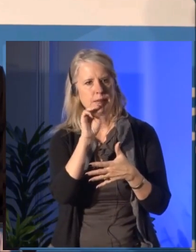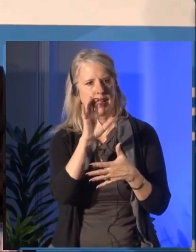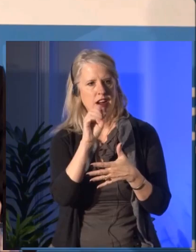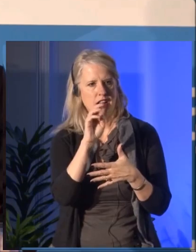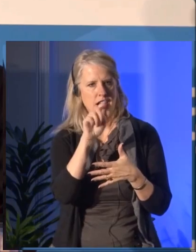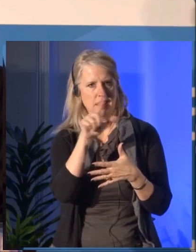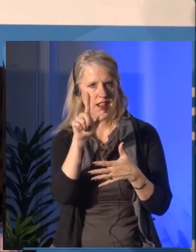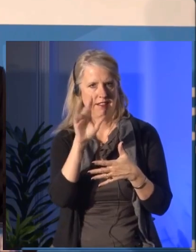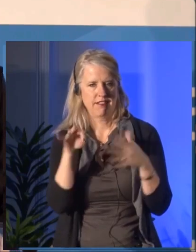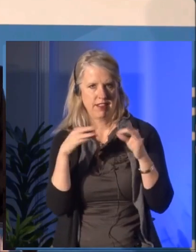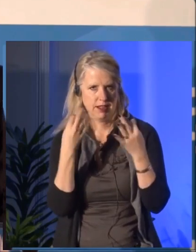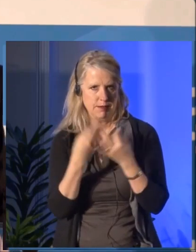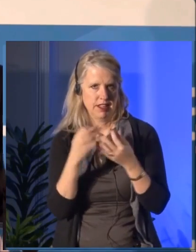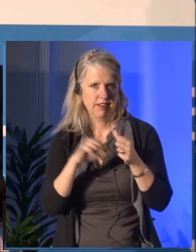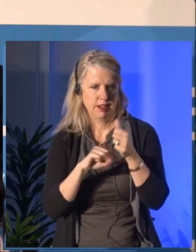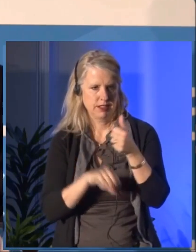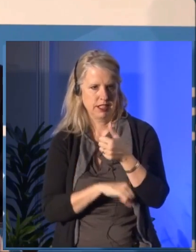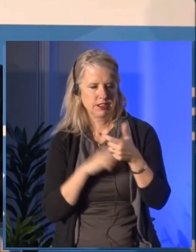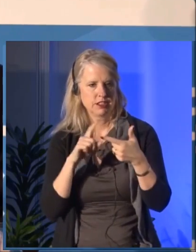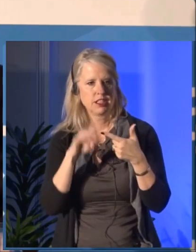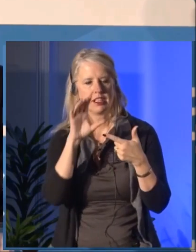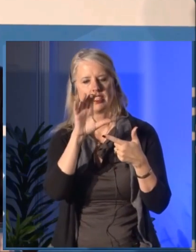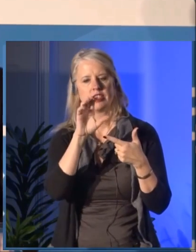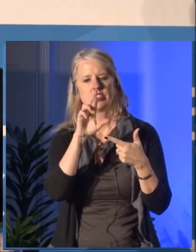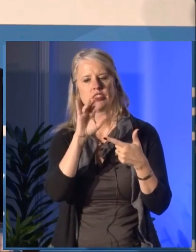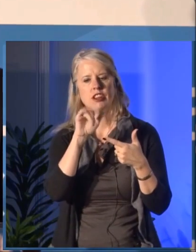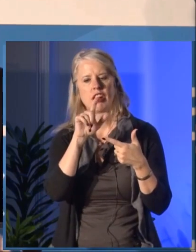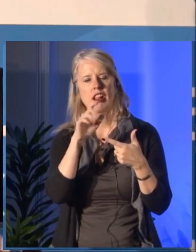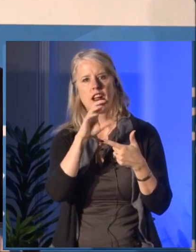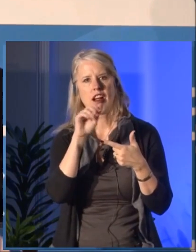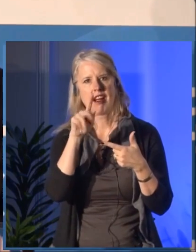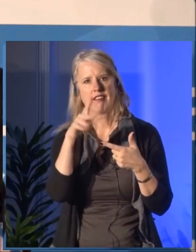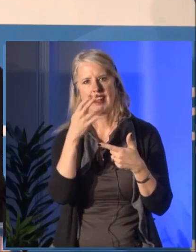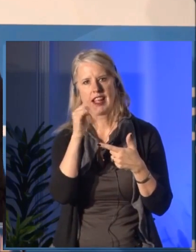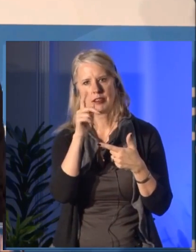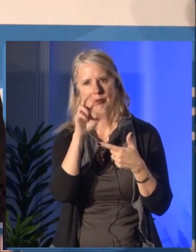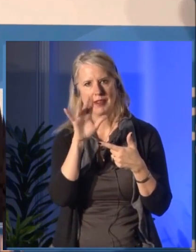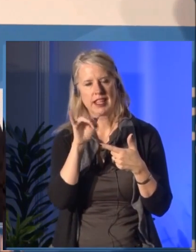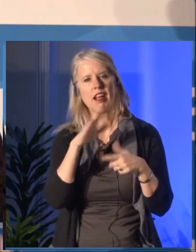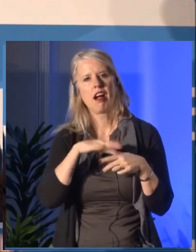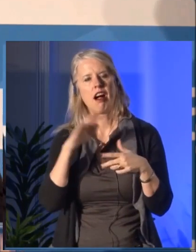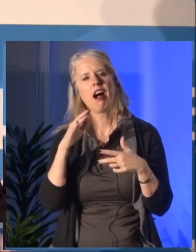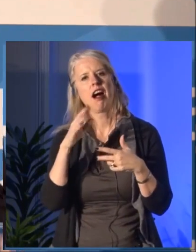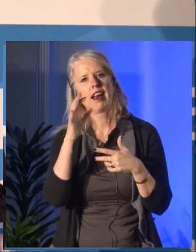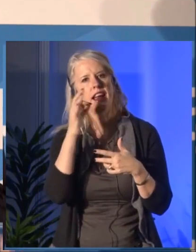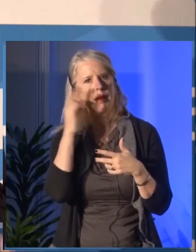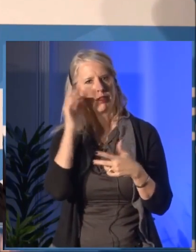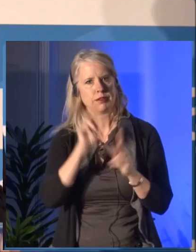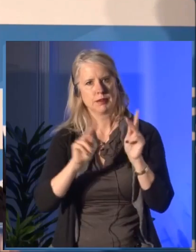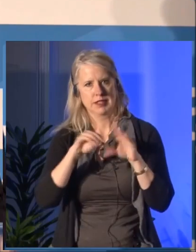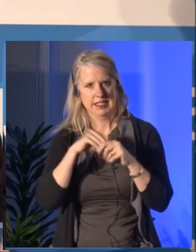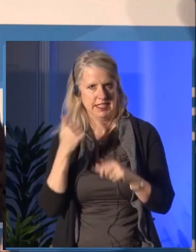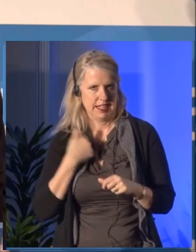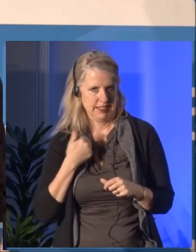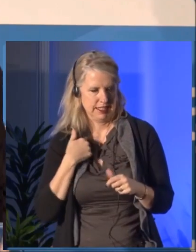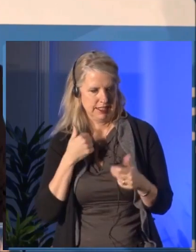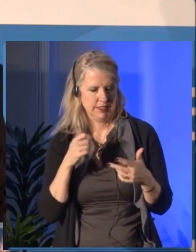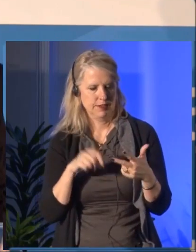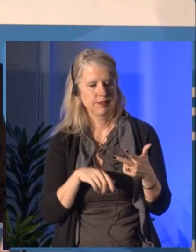About this time last year communities across the country were welcoming the first wave of refugees from Syria.